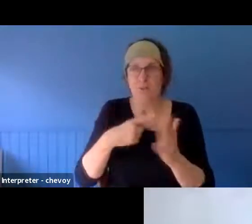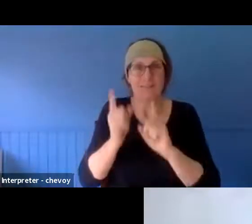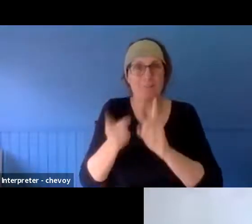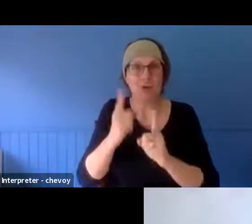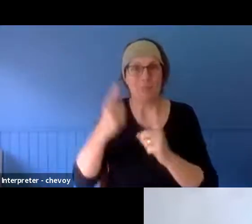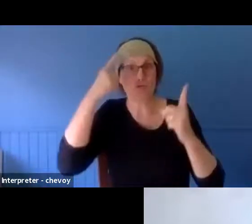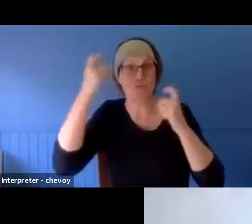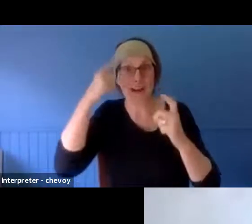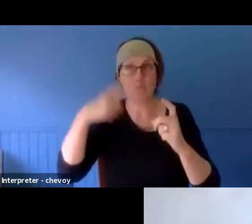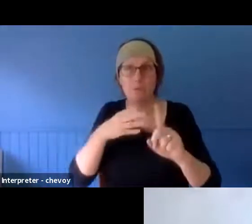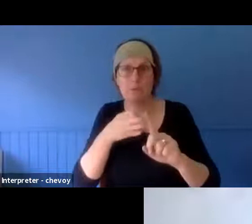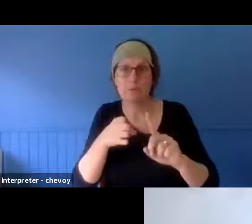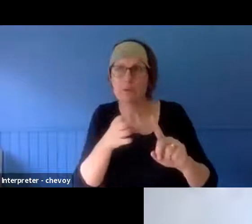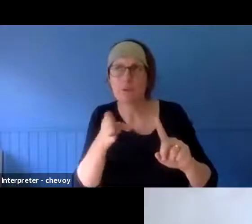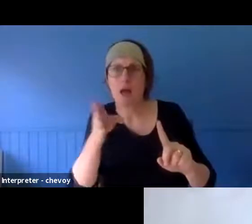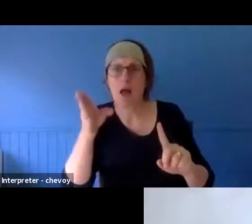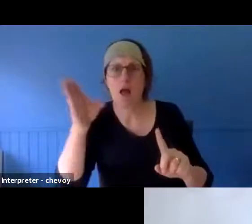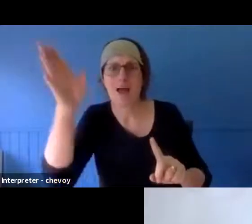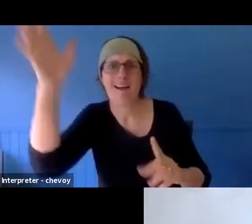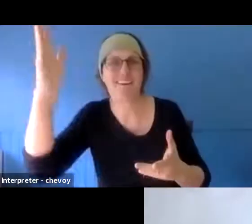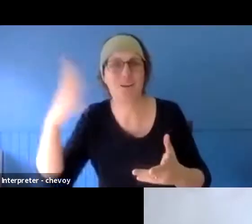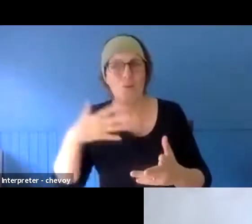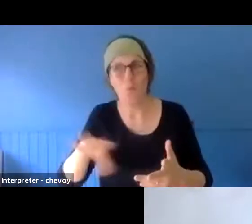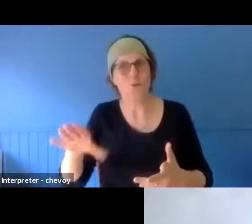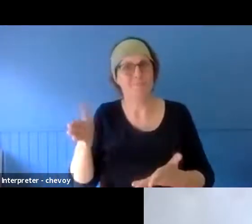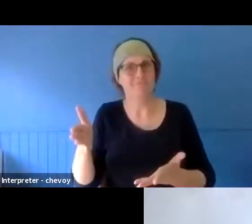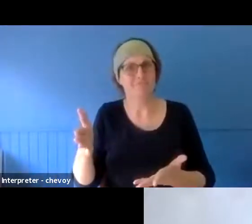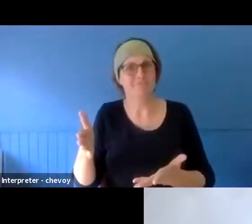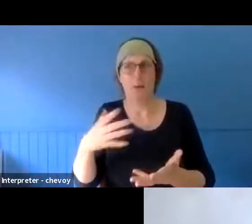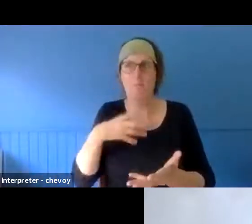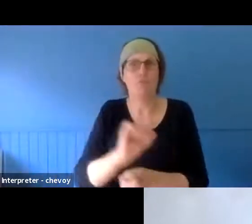to be able to go on that journey. That was that, but then I suppose